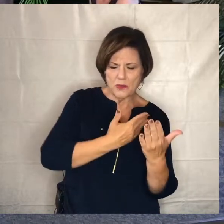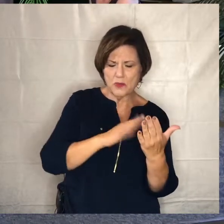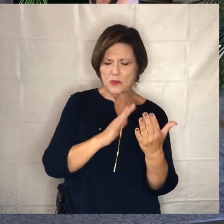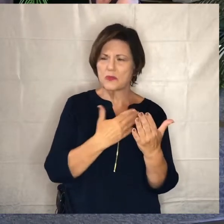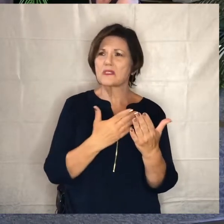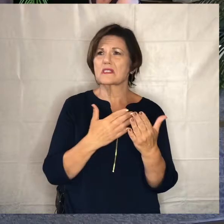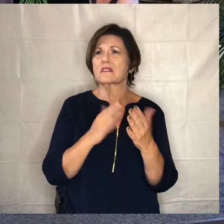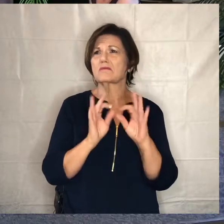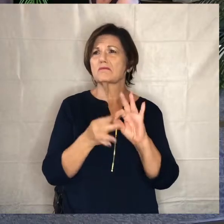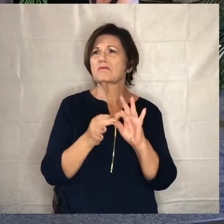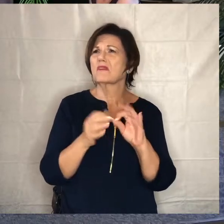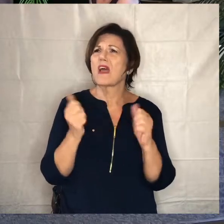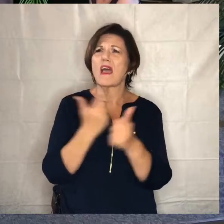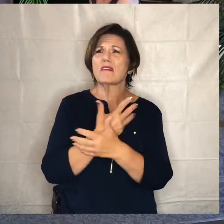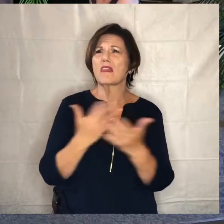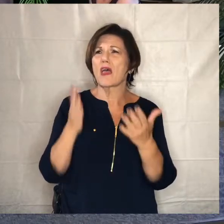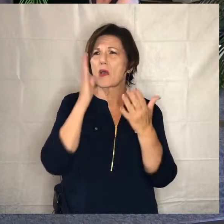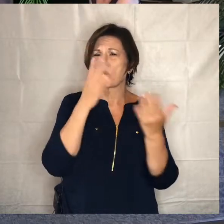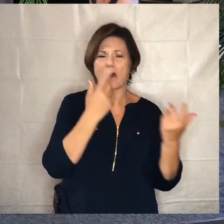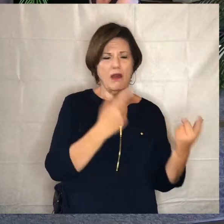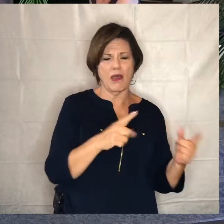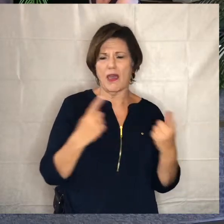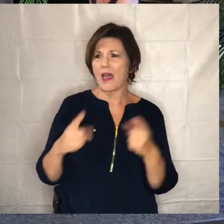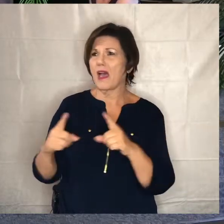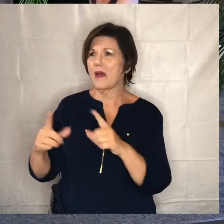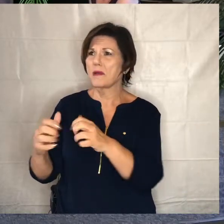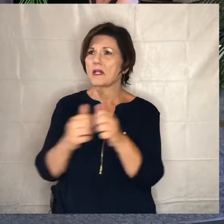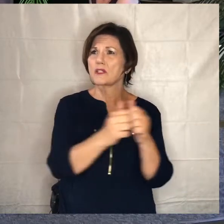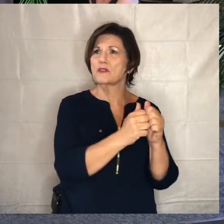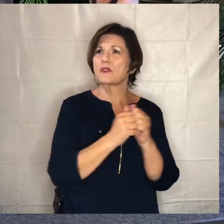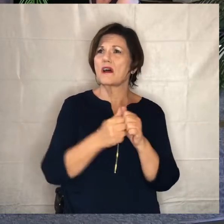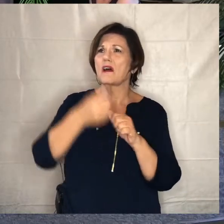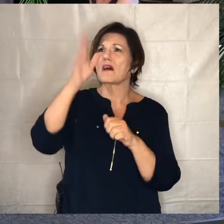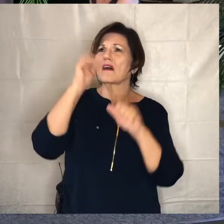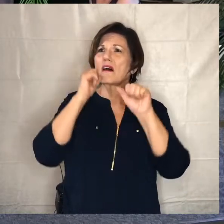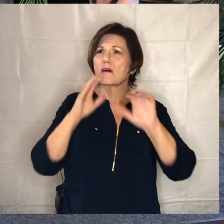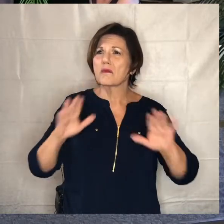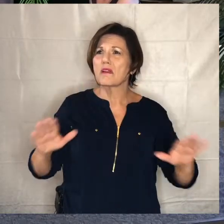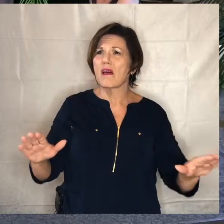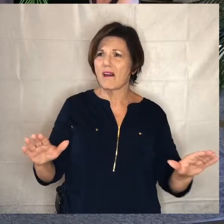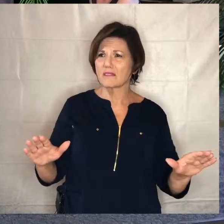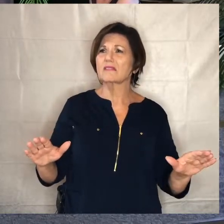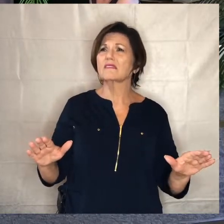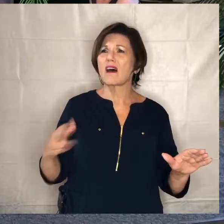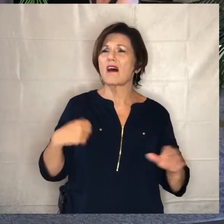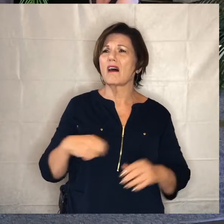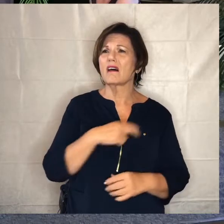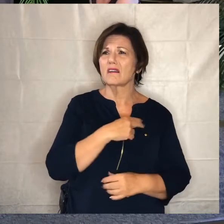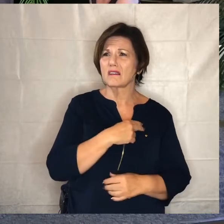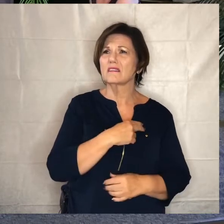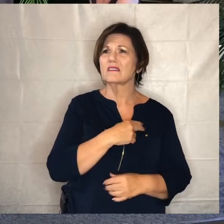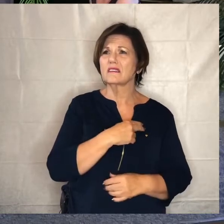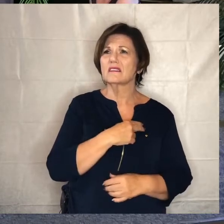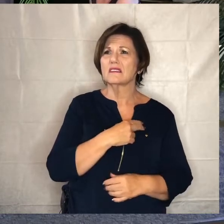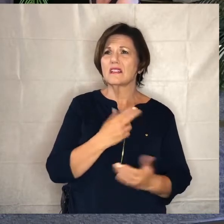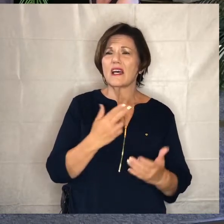many different things that will happen during our time together god bless it all allow us to let go of anything that might be